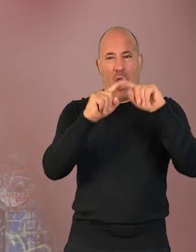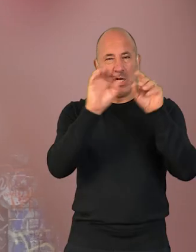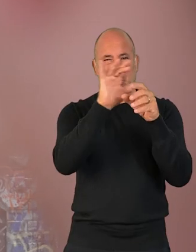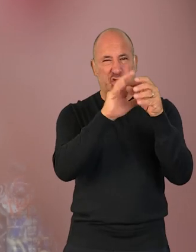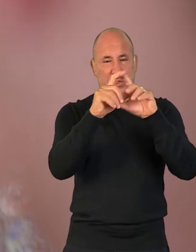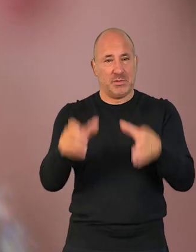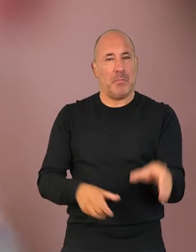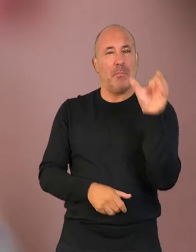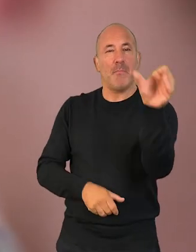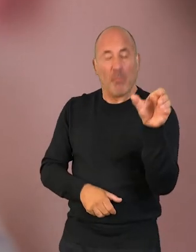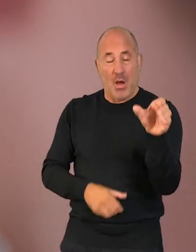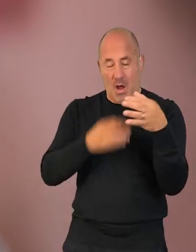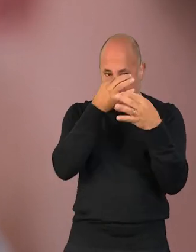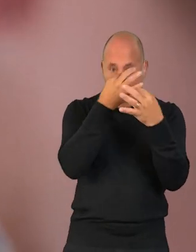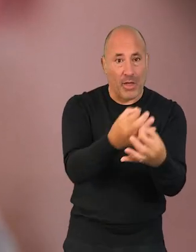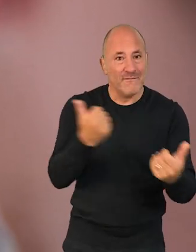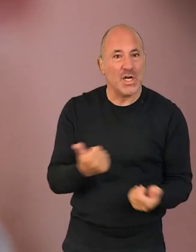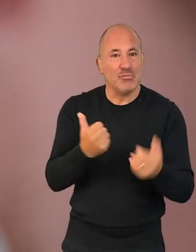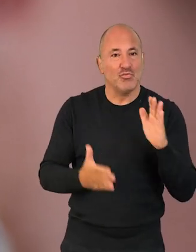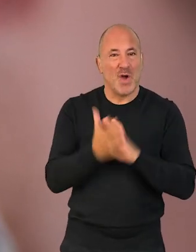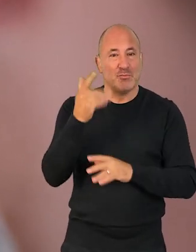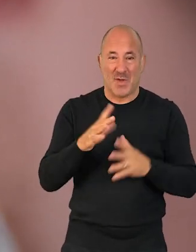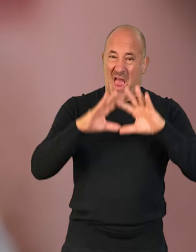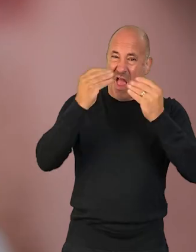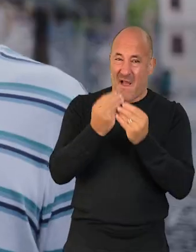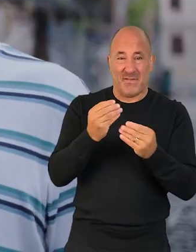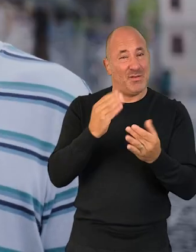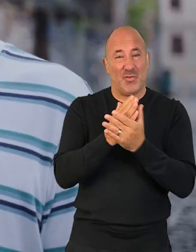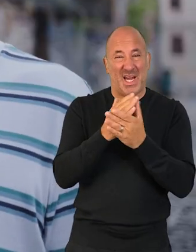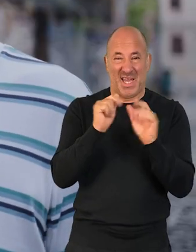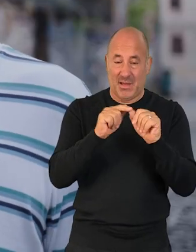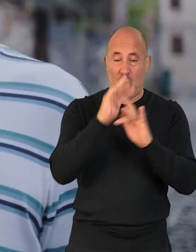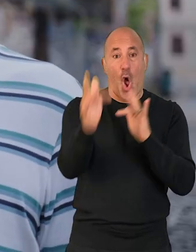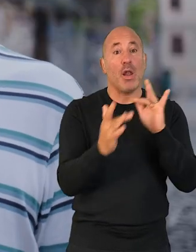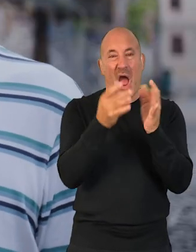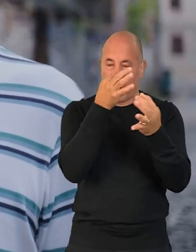could scan a QR code and get straight into the experience. So the whole thing's meant to be as platform agnostic as possible.